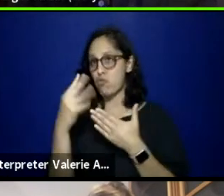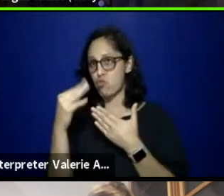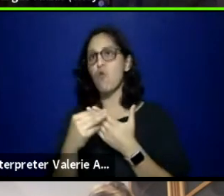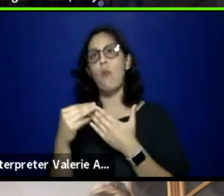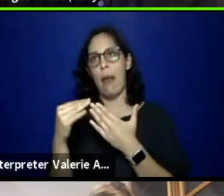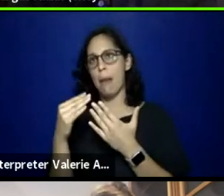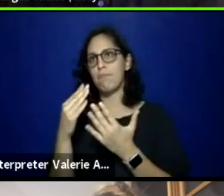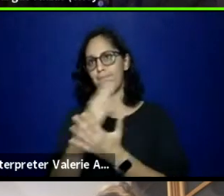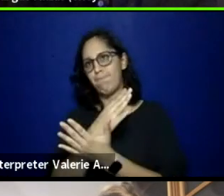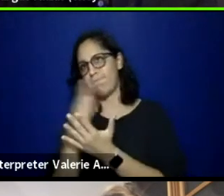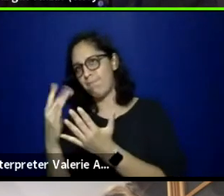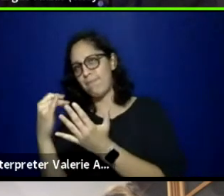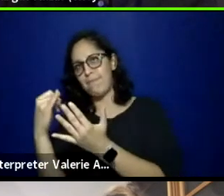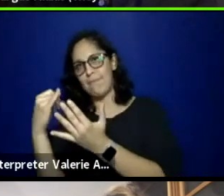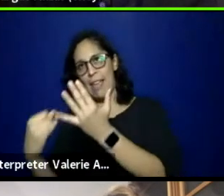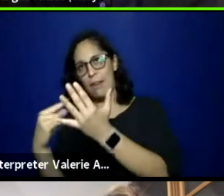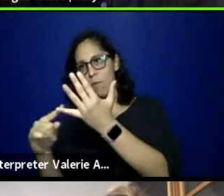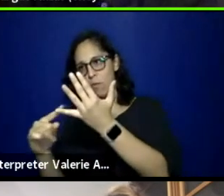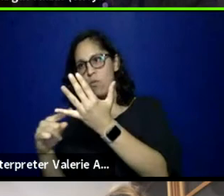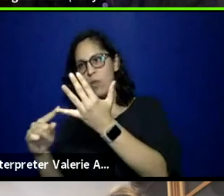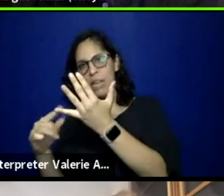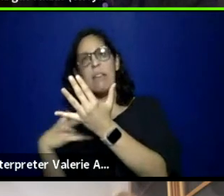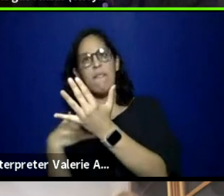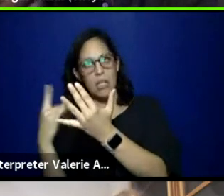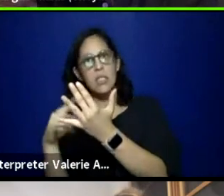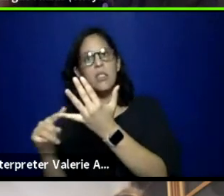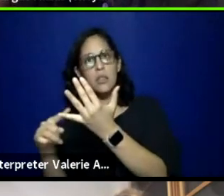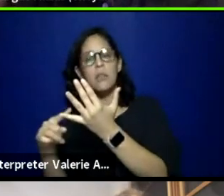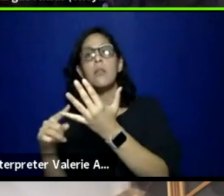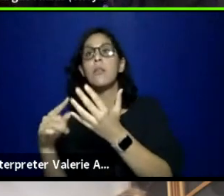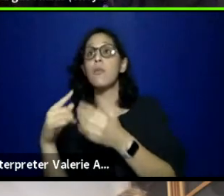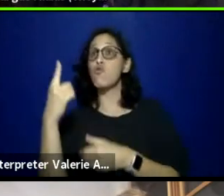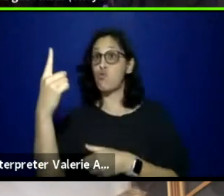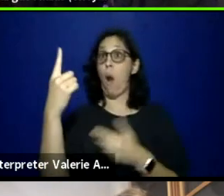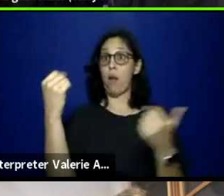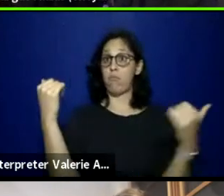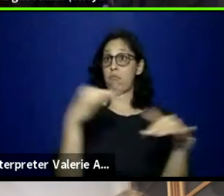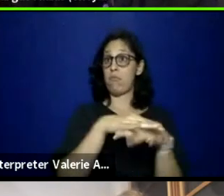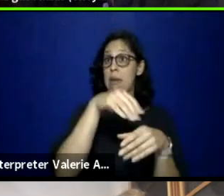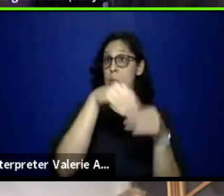There are some things that are going to be in person in Sacramento, so if anyone finds themselves